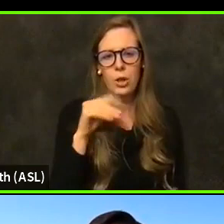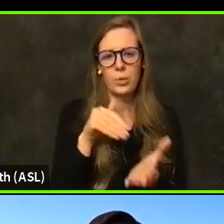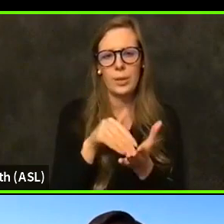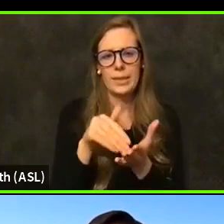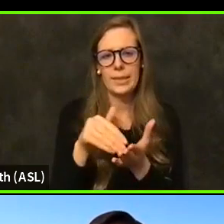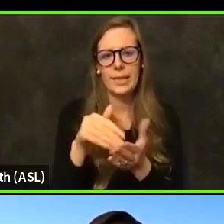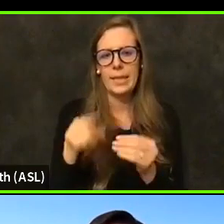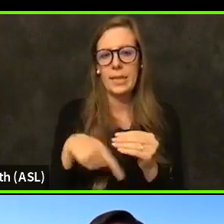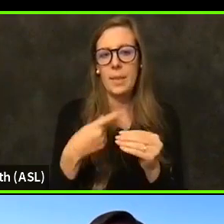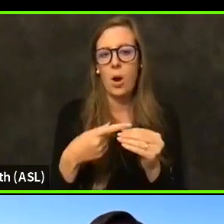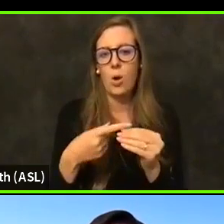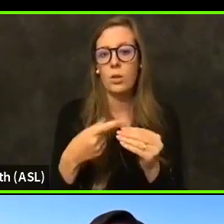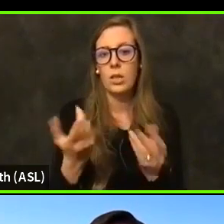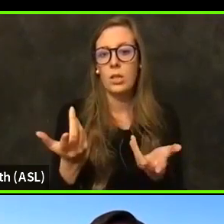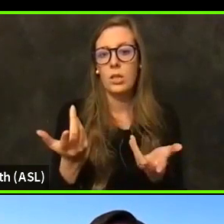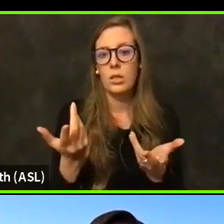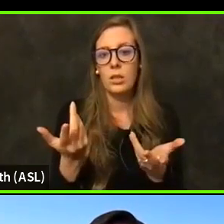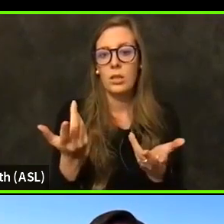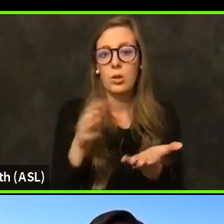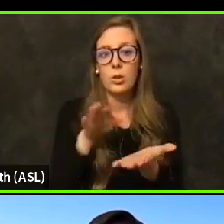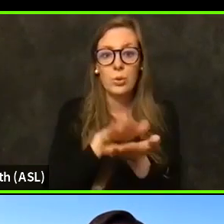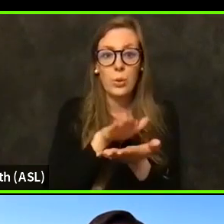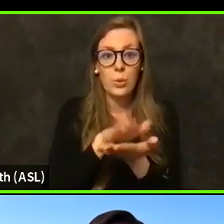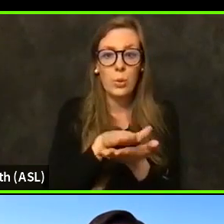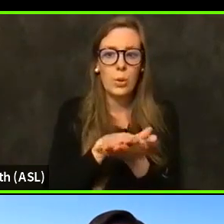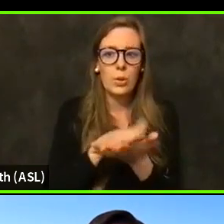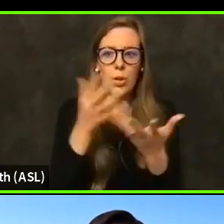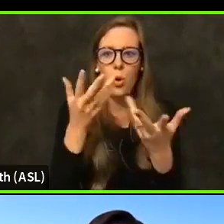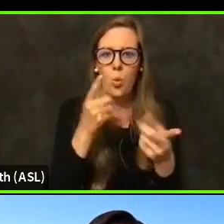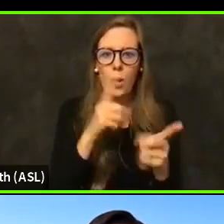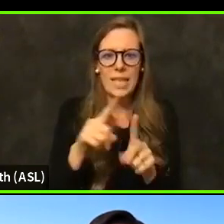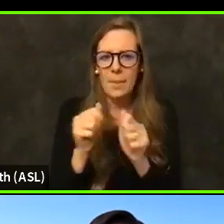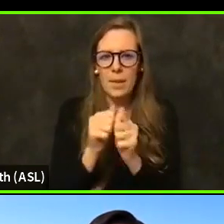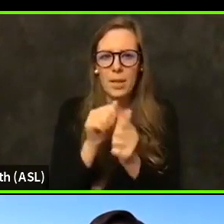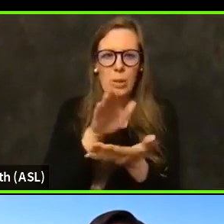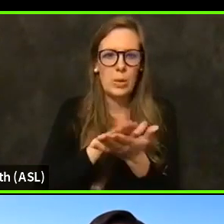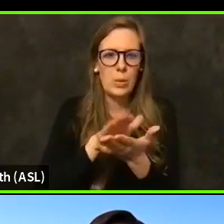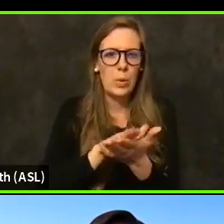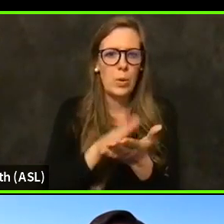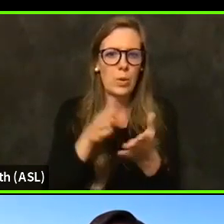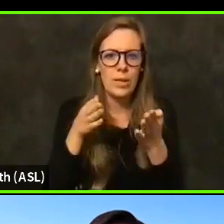And do we know what's happening on that? What is the path forward for school reopening?